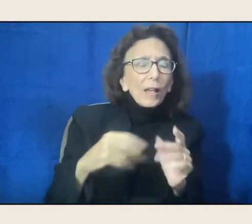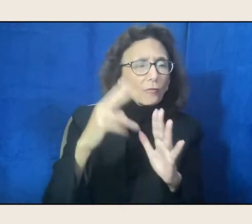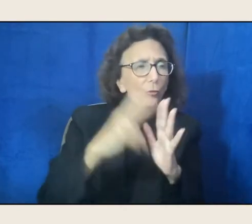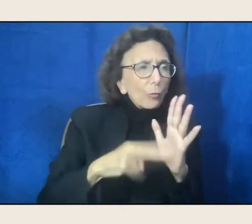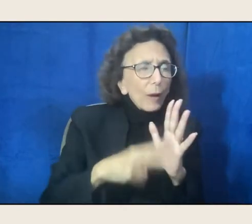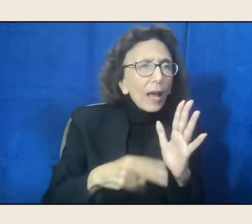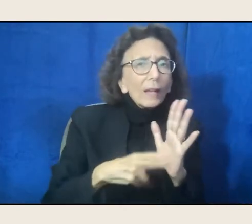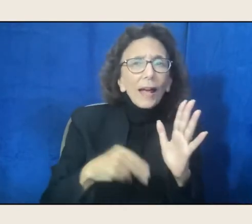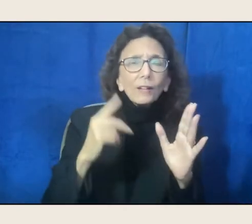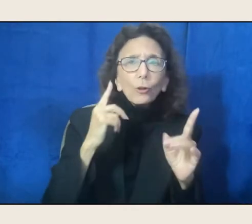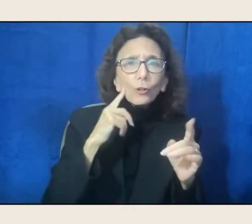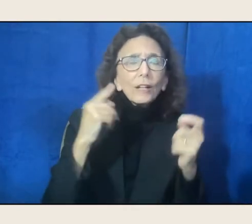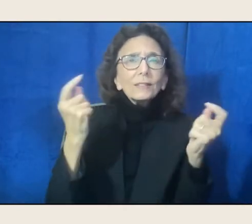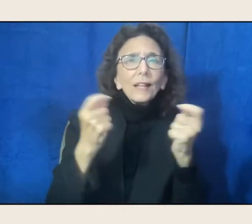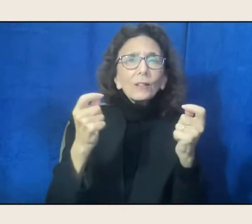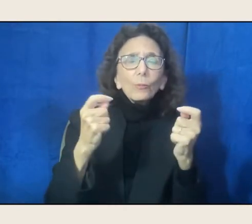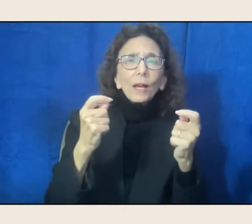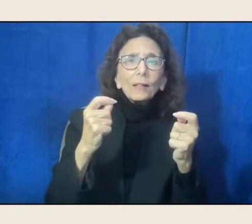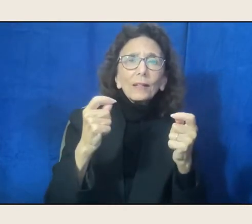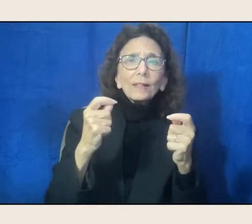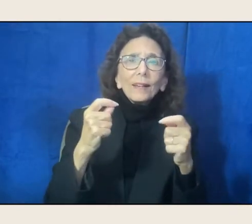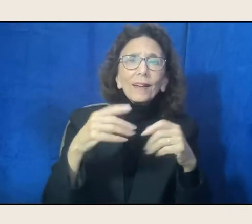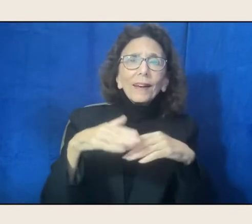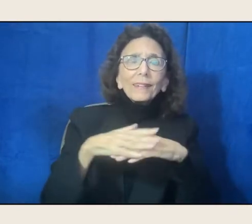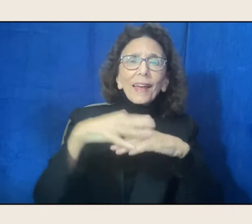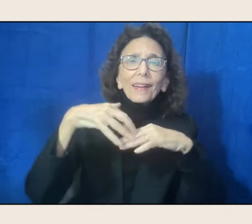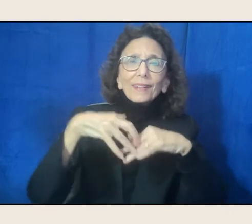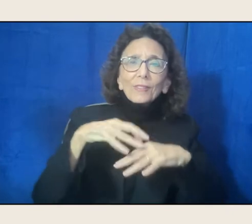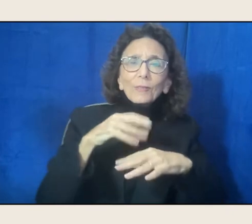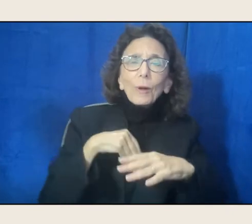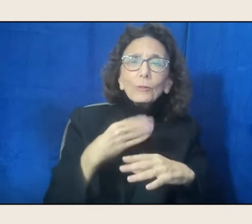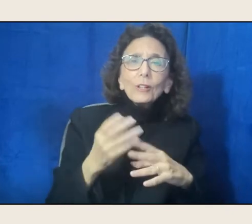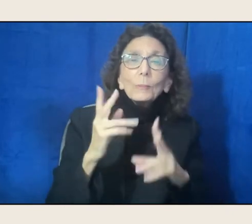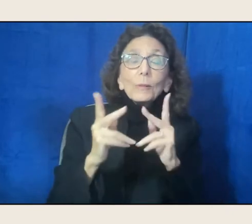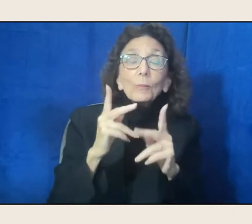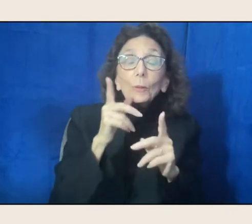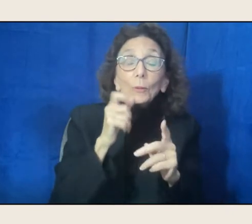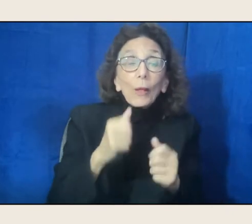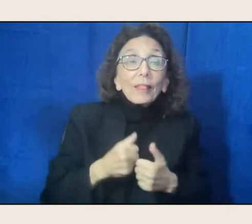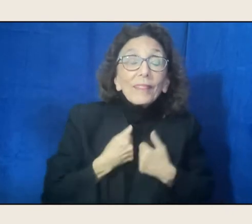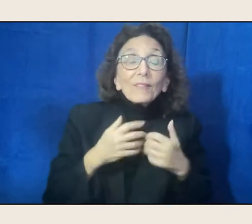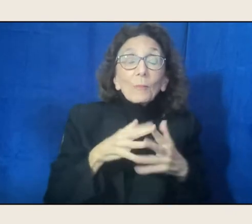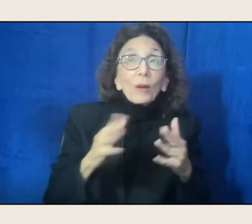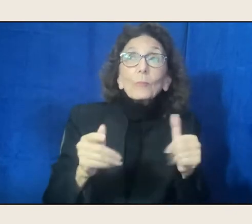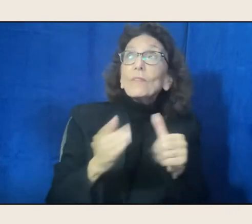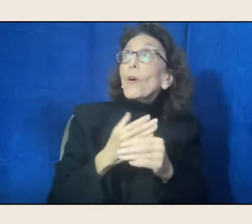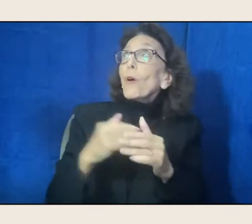poems from those who first lived on this land, and from their descendants in the generations since,